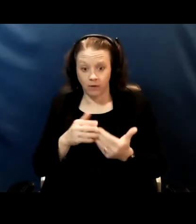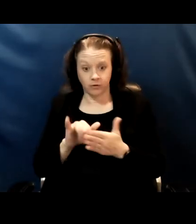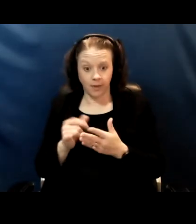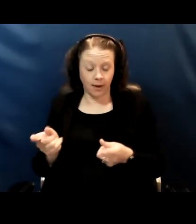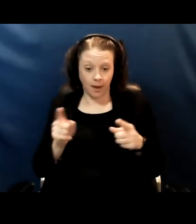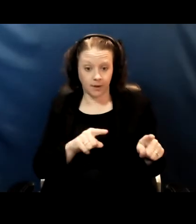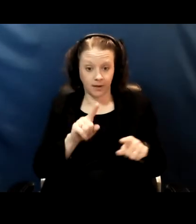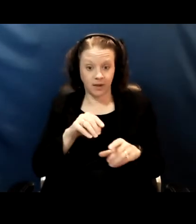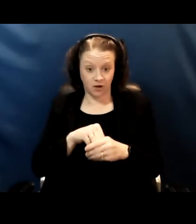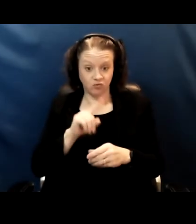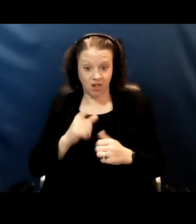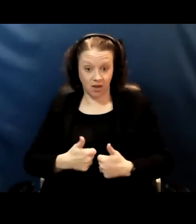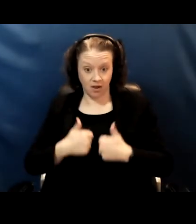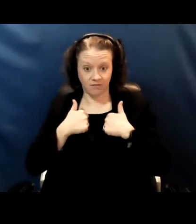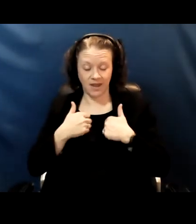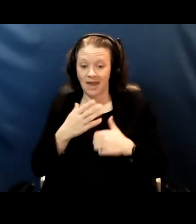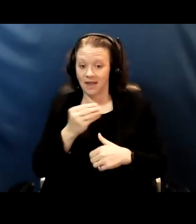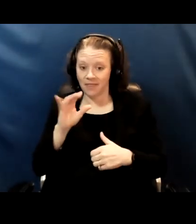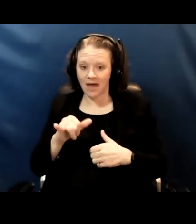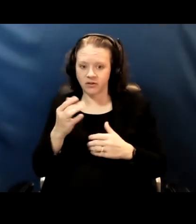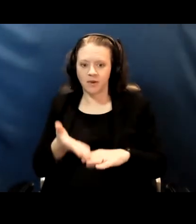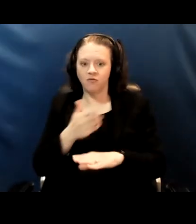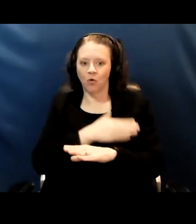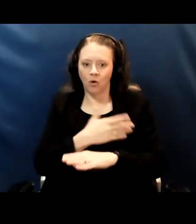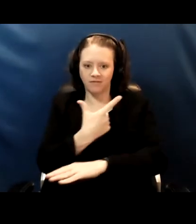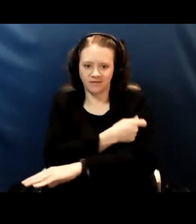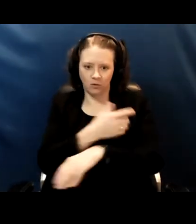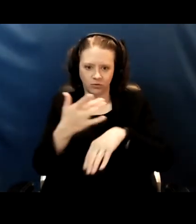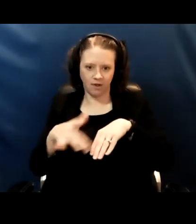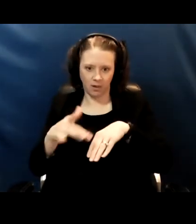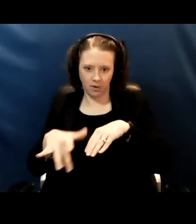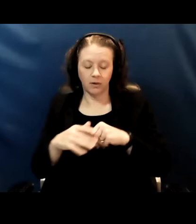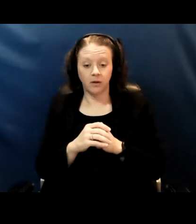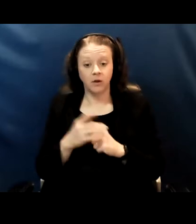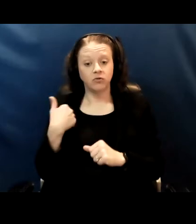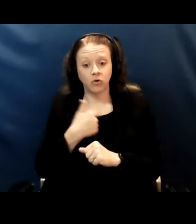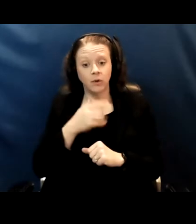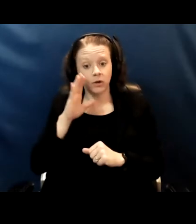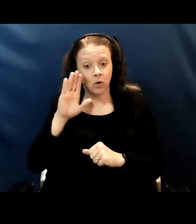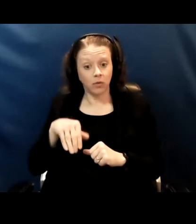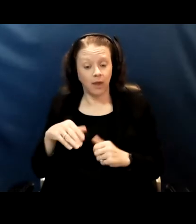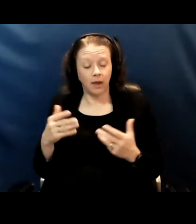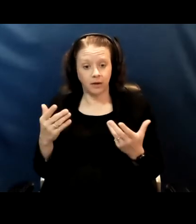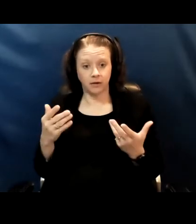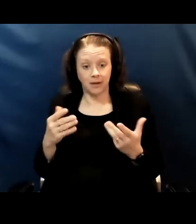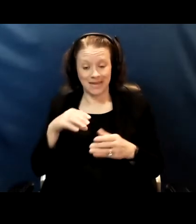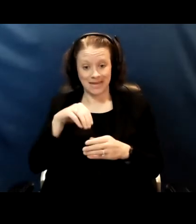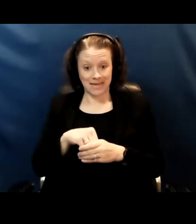And again, this was before the vaccine. So we do know that in-person learning